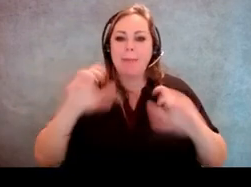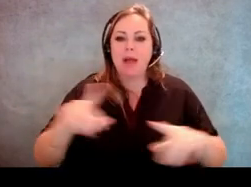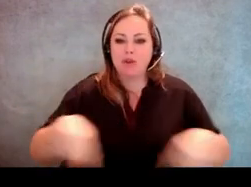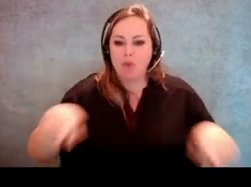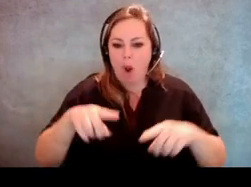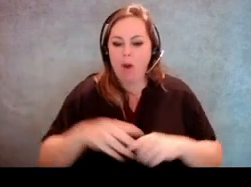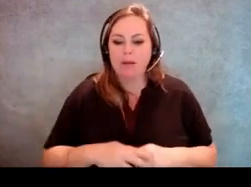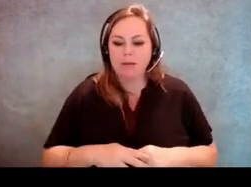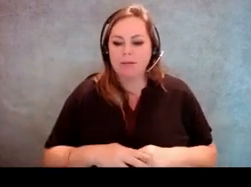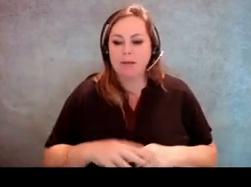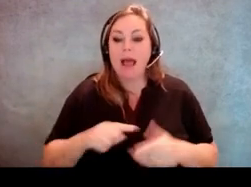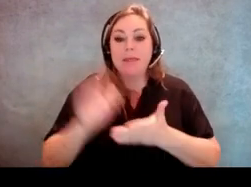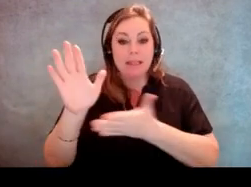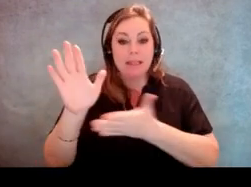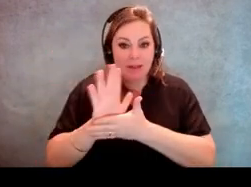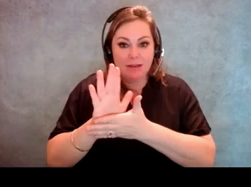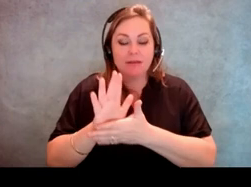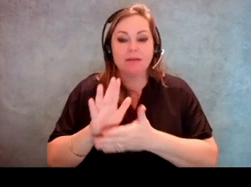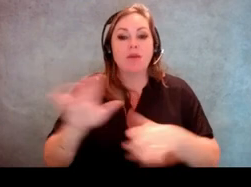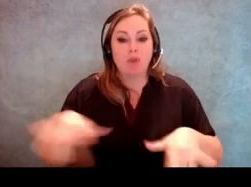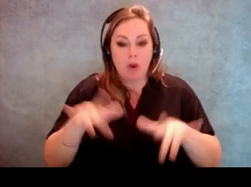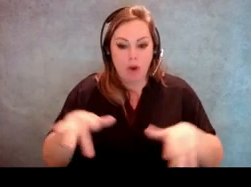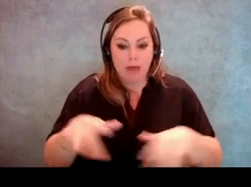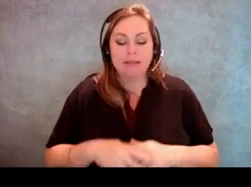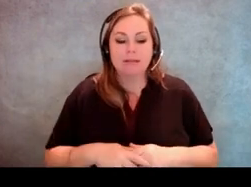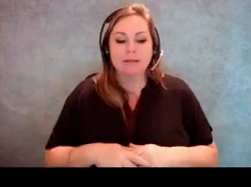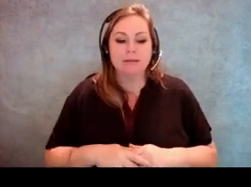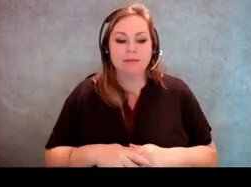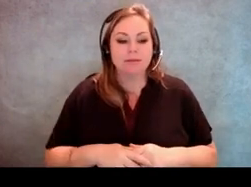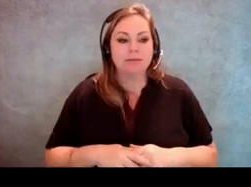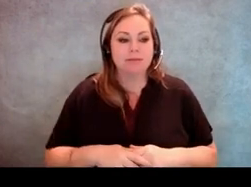This has been recorded and give us a week